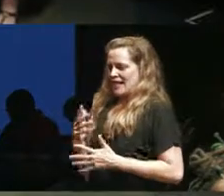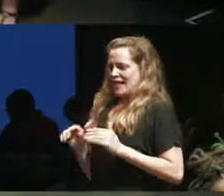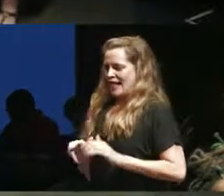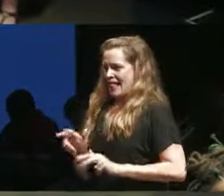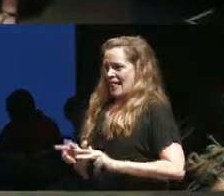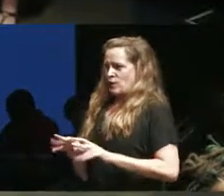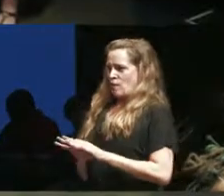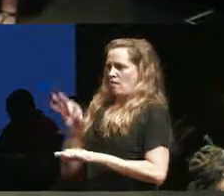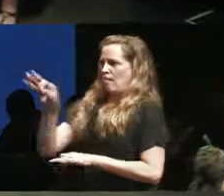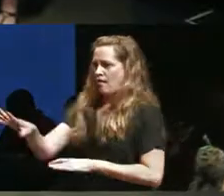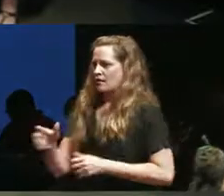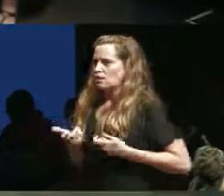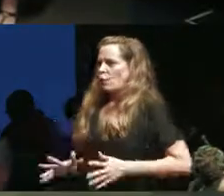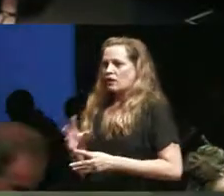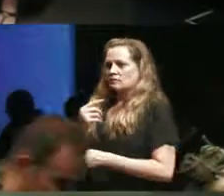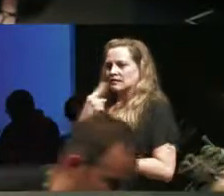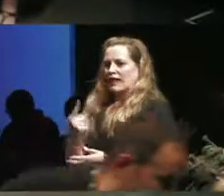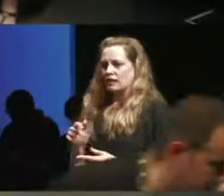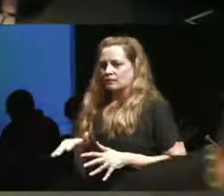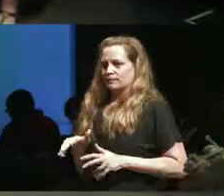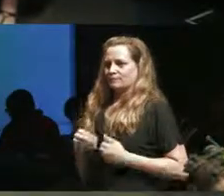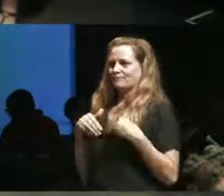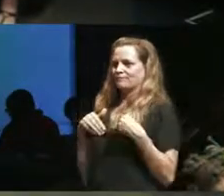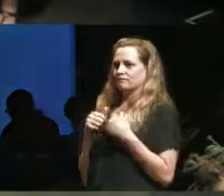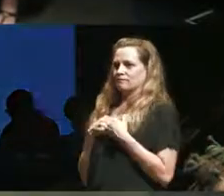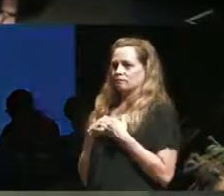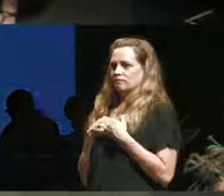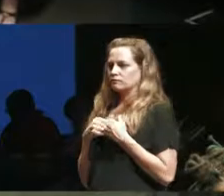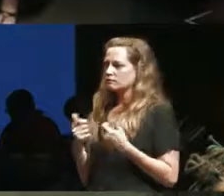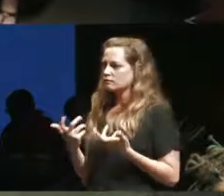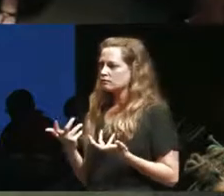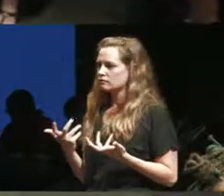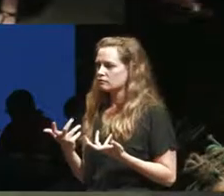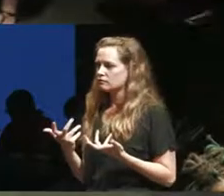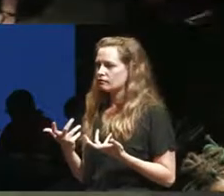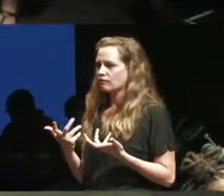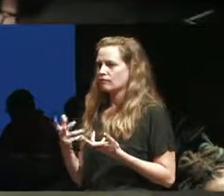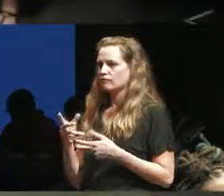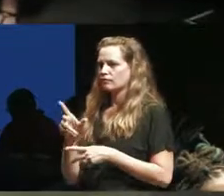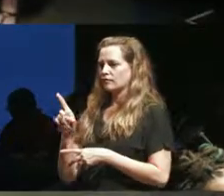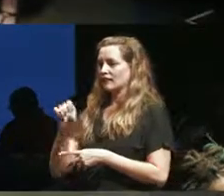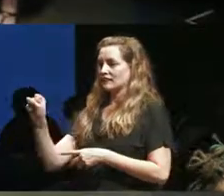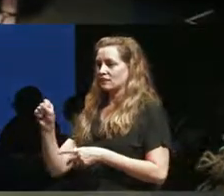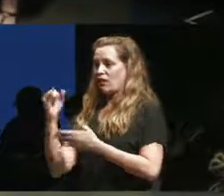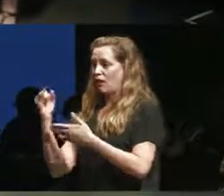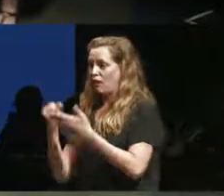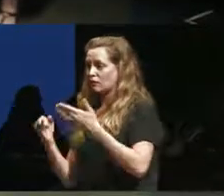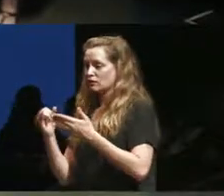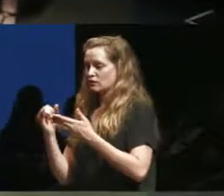times within kind of the deserts community itself like when to speak how